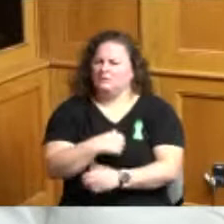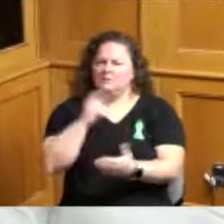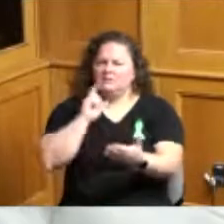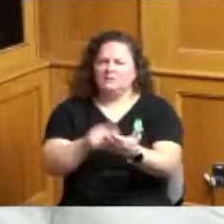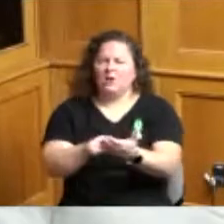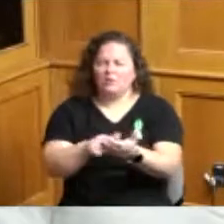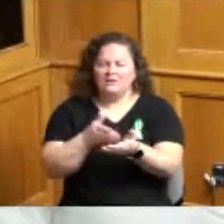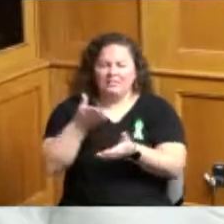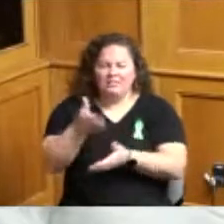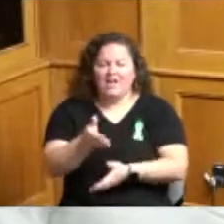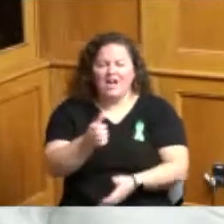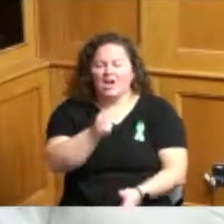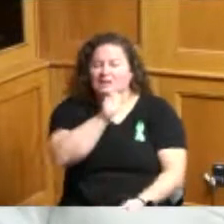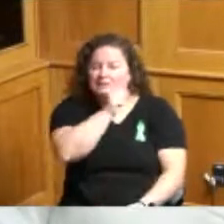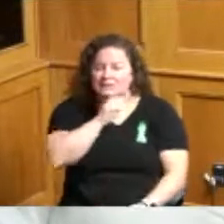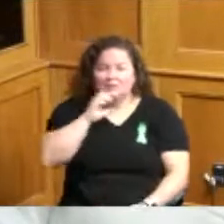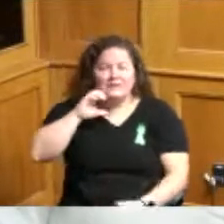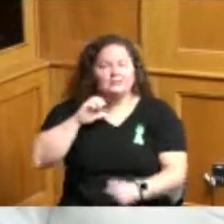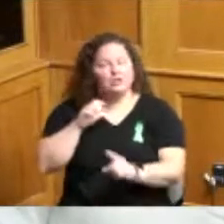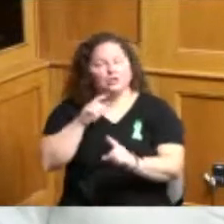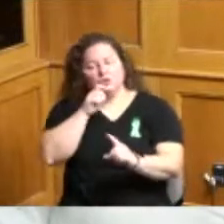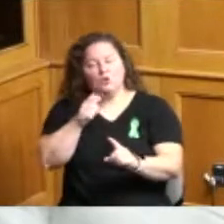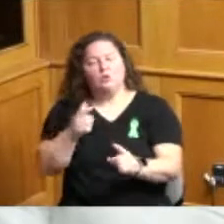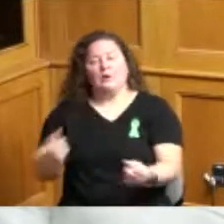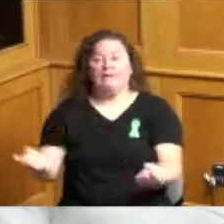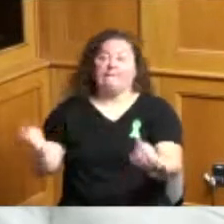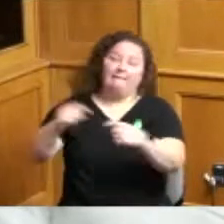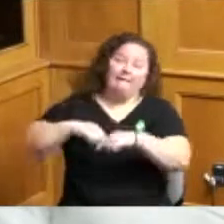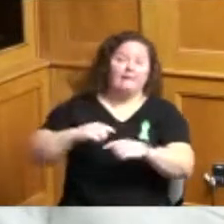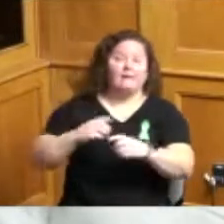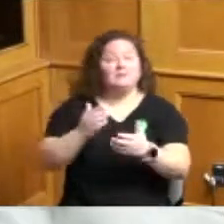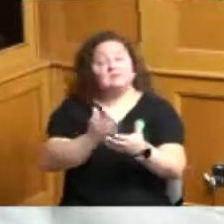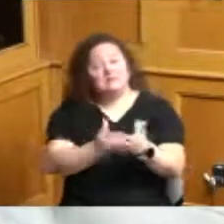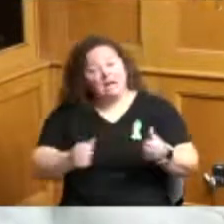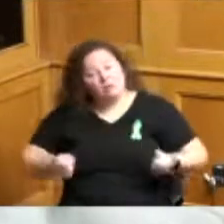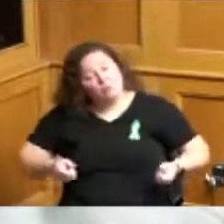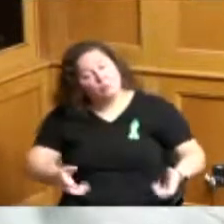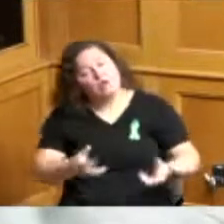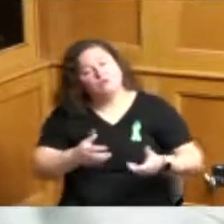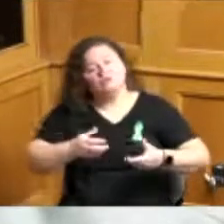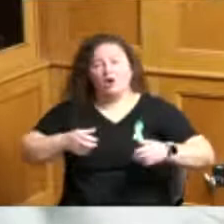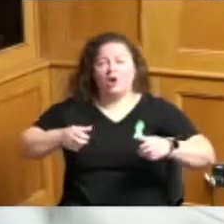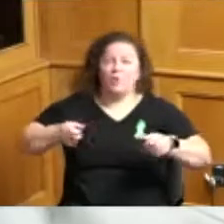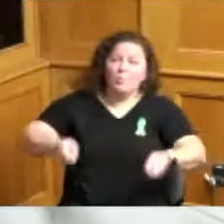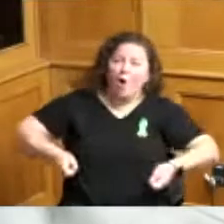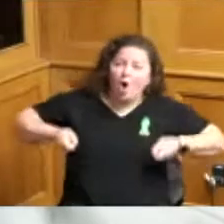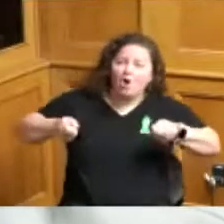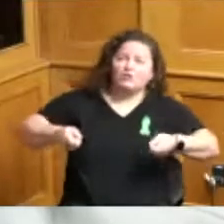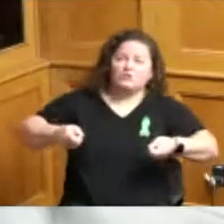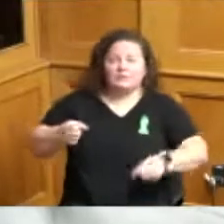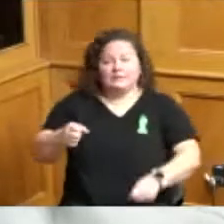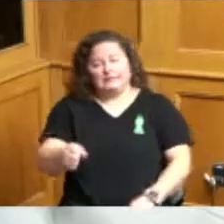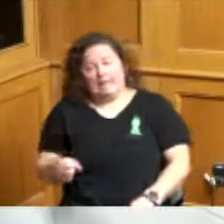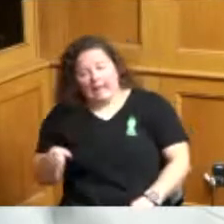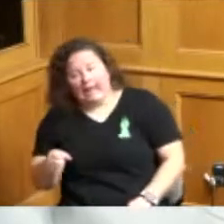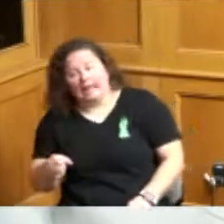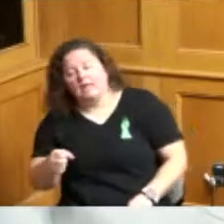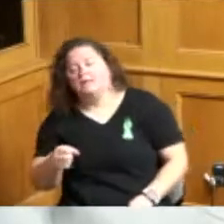had come out some in wheelchairs some on walkers some with canes and we were unable to help them